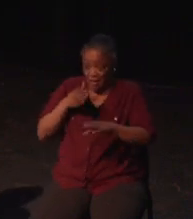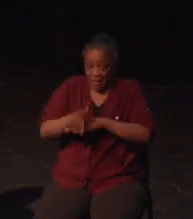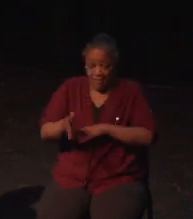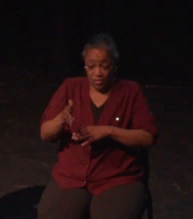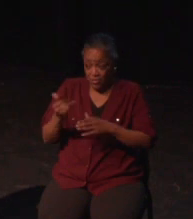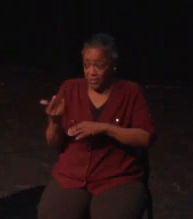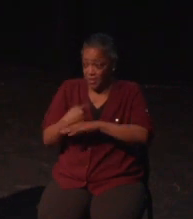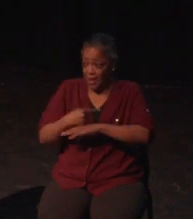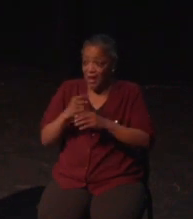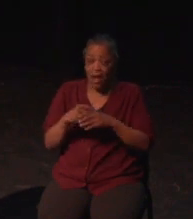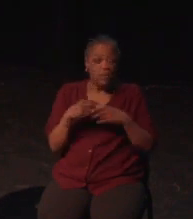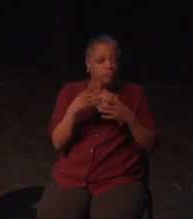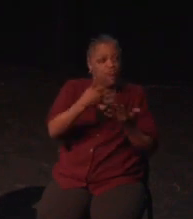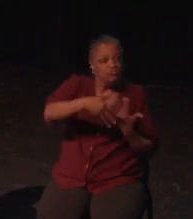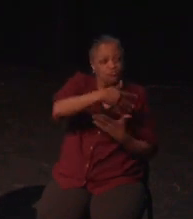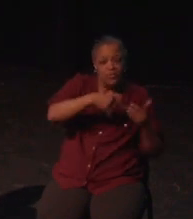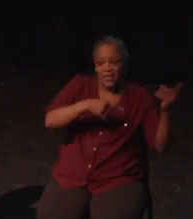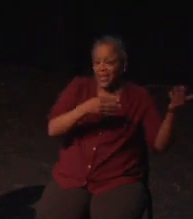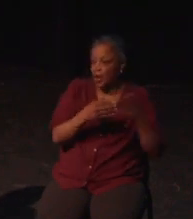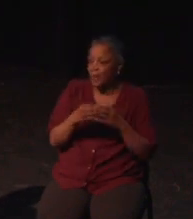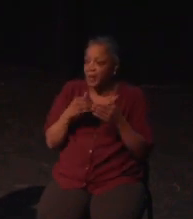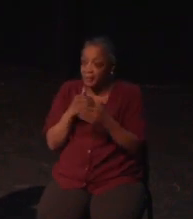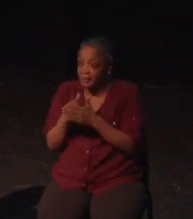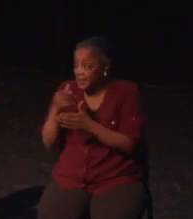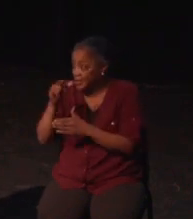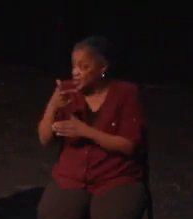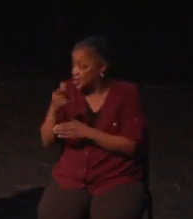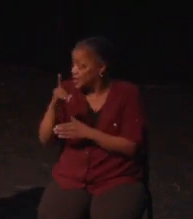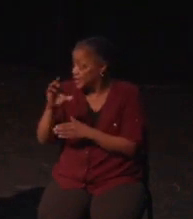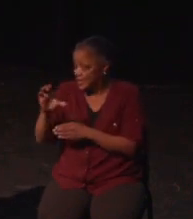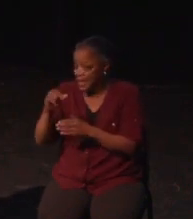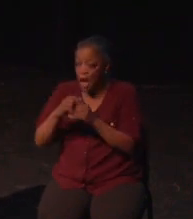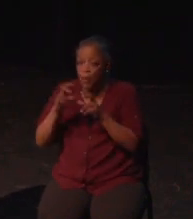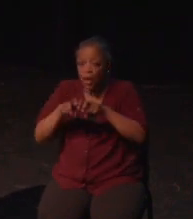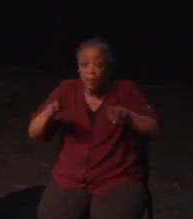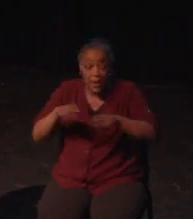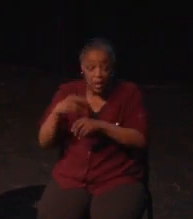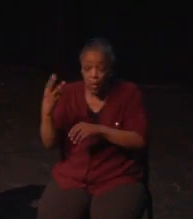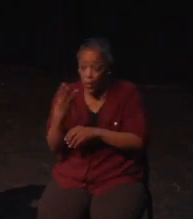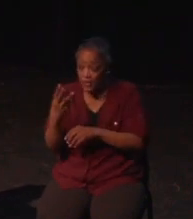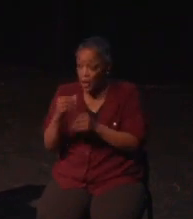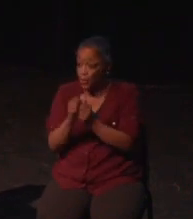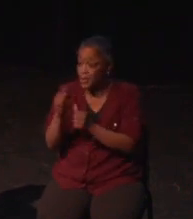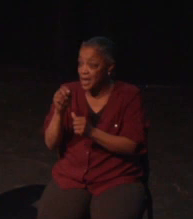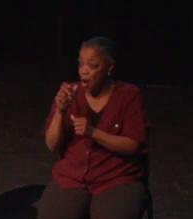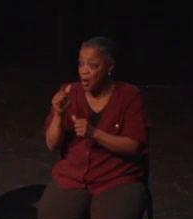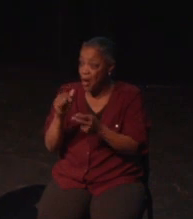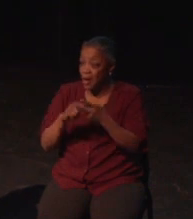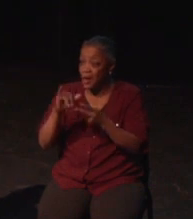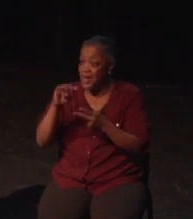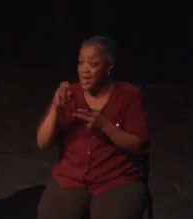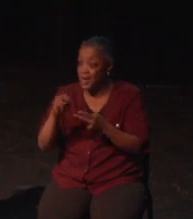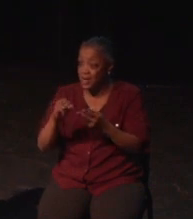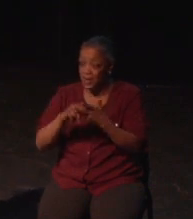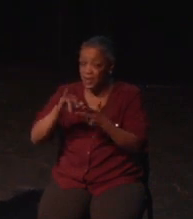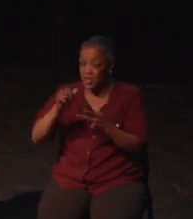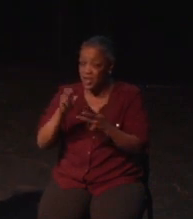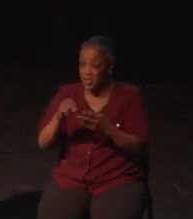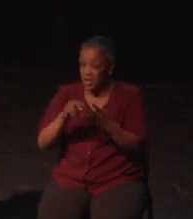and the only option they had was to just stop playing. So what about this problem I had with Dishonored? My stroke was in 2013, and a few months ago, I thought I'd